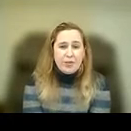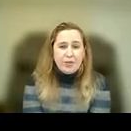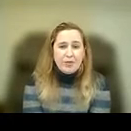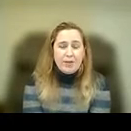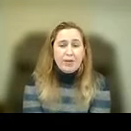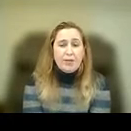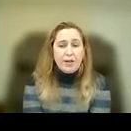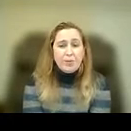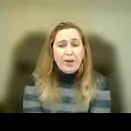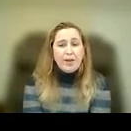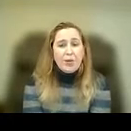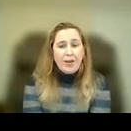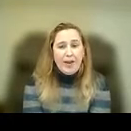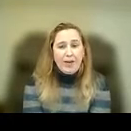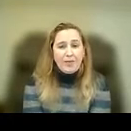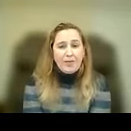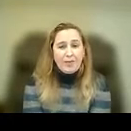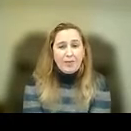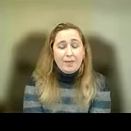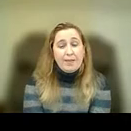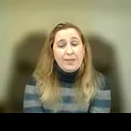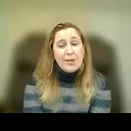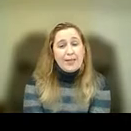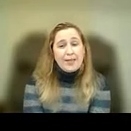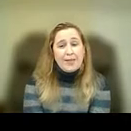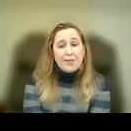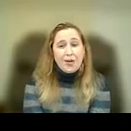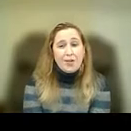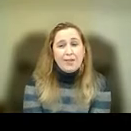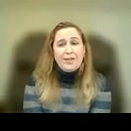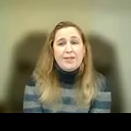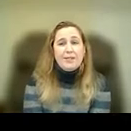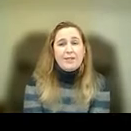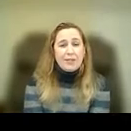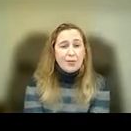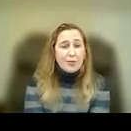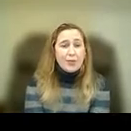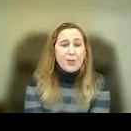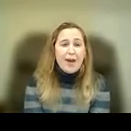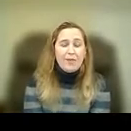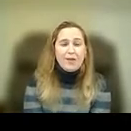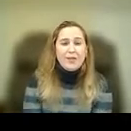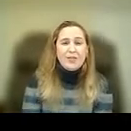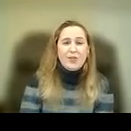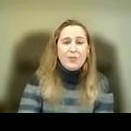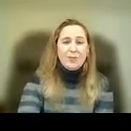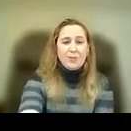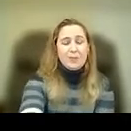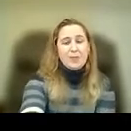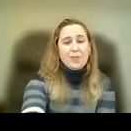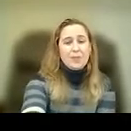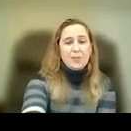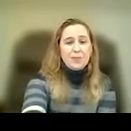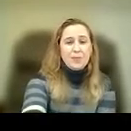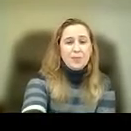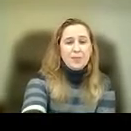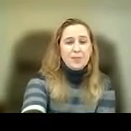Jon Lorsch: Hello. Person: Hi, welcome. Could you make sure to change your name. I know it just says panelist,